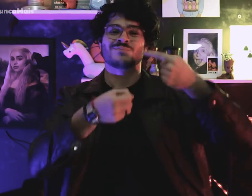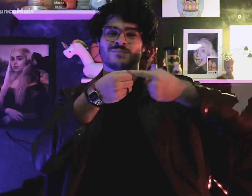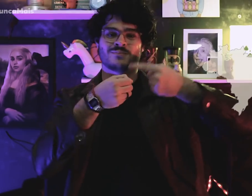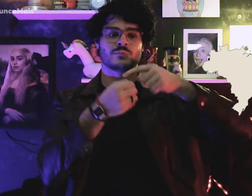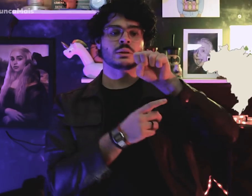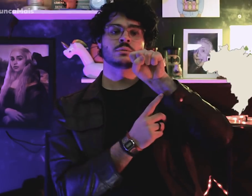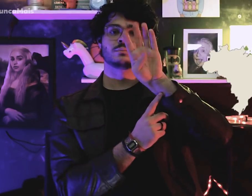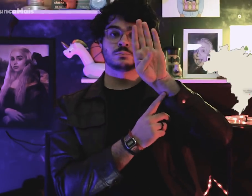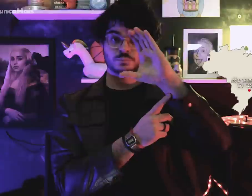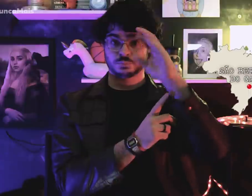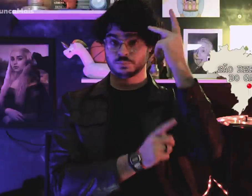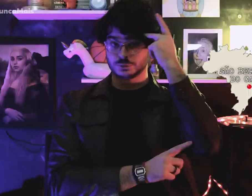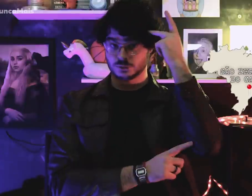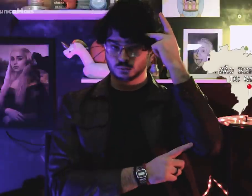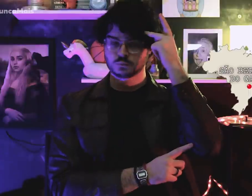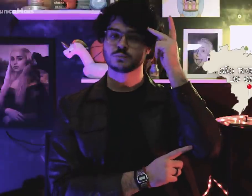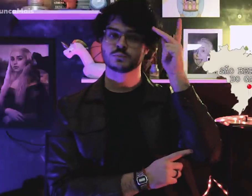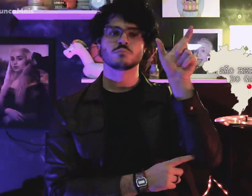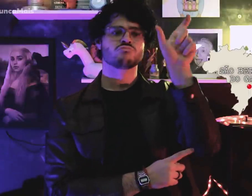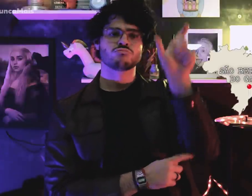In São Bernardo do Campo-SP,